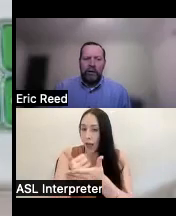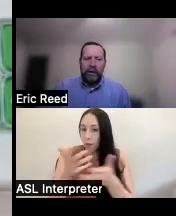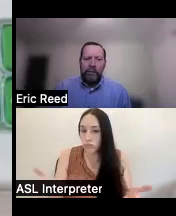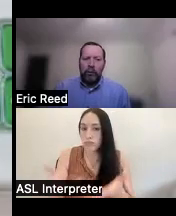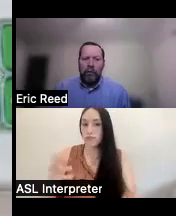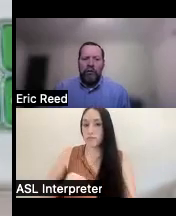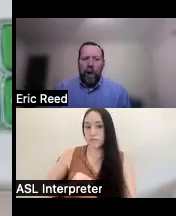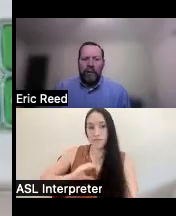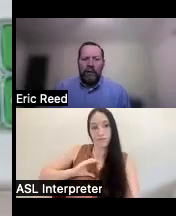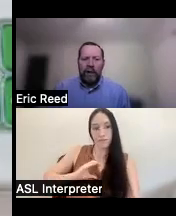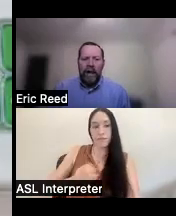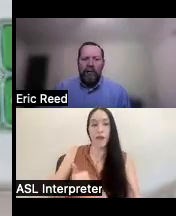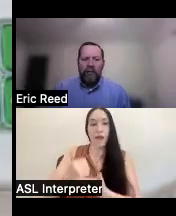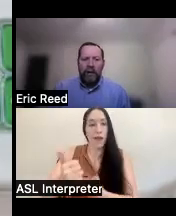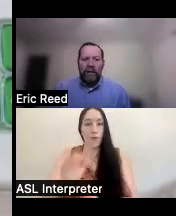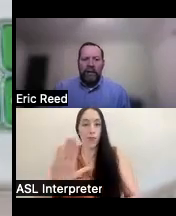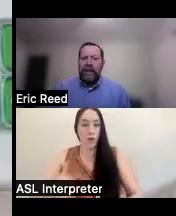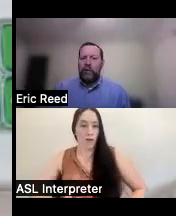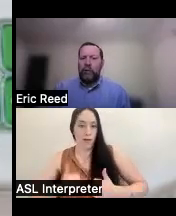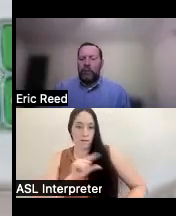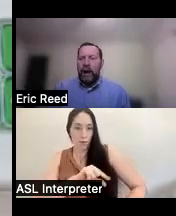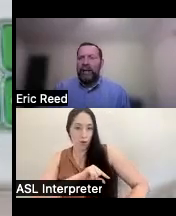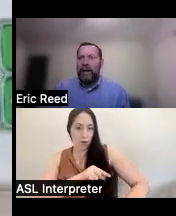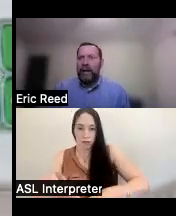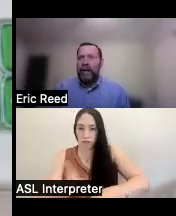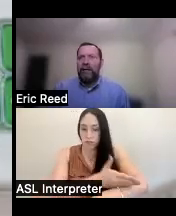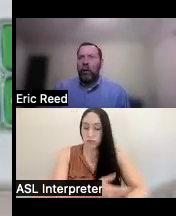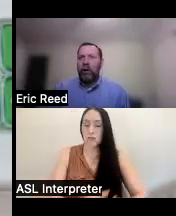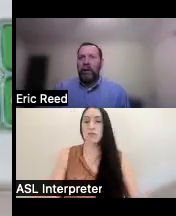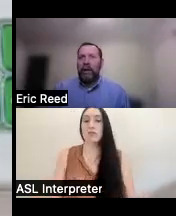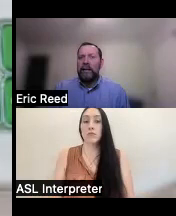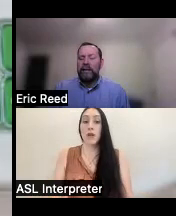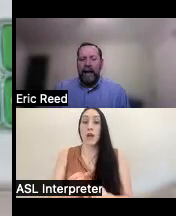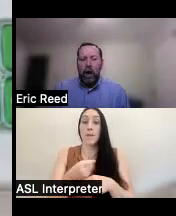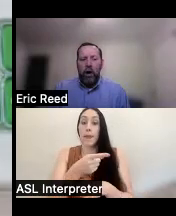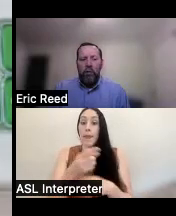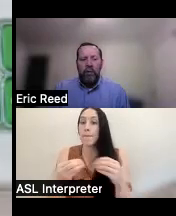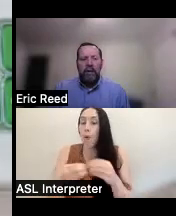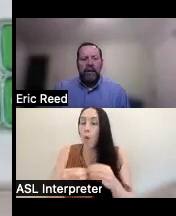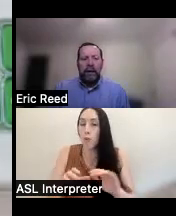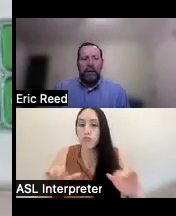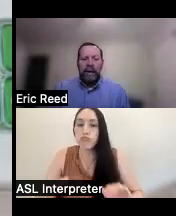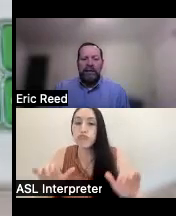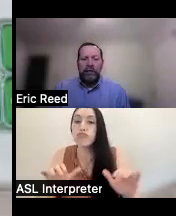certainly improves quality of life can increase productivity in the workplace at home enhances